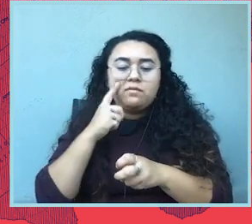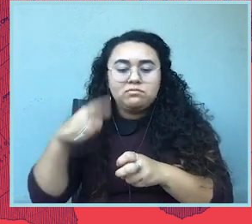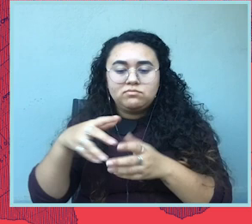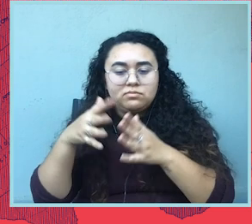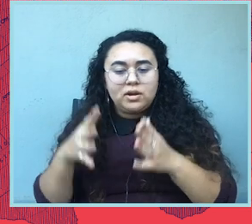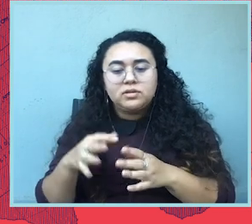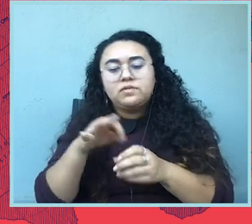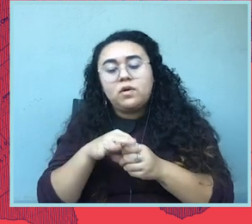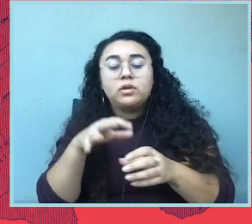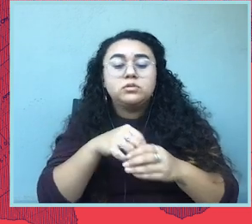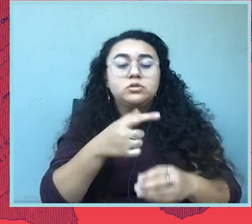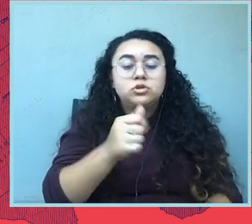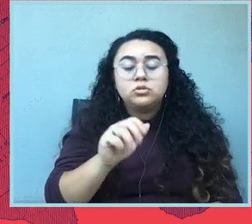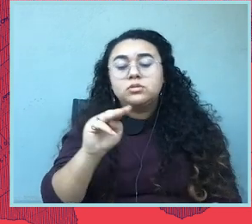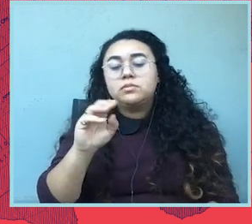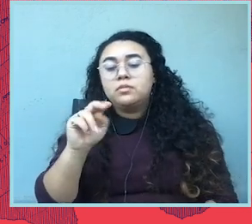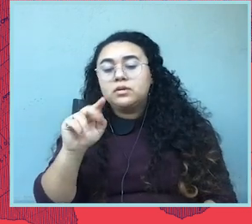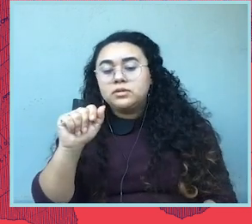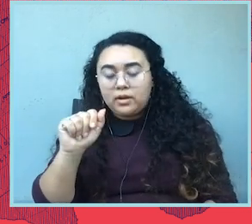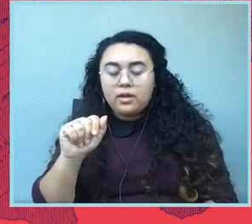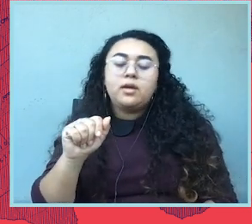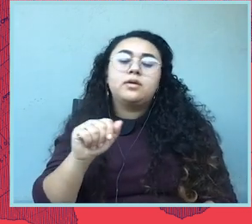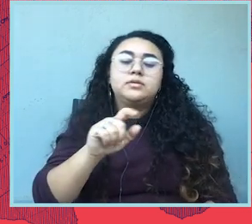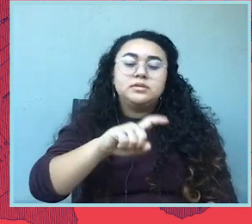vote, including in Georgia, Montana and Texas.